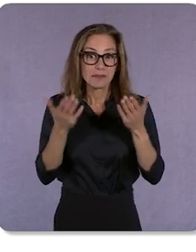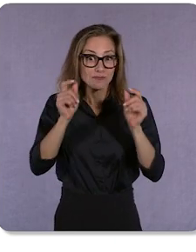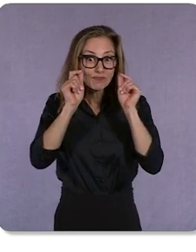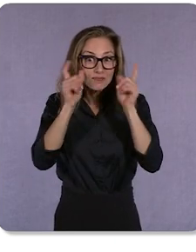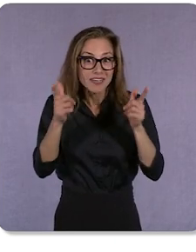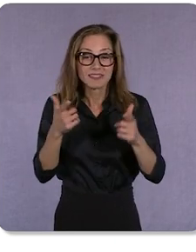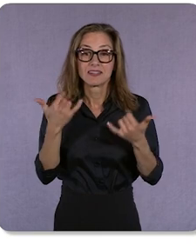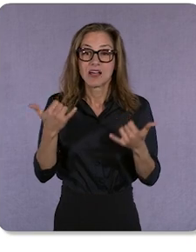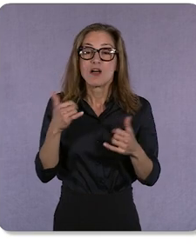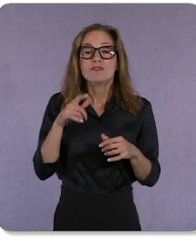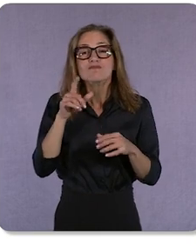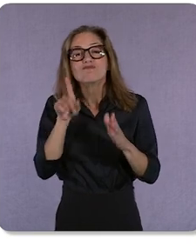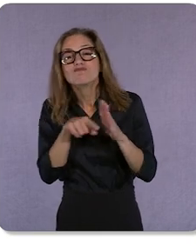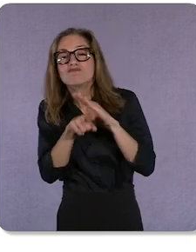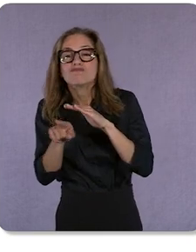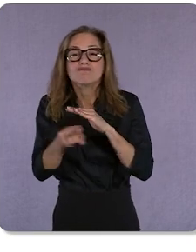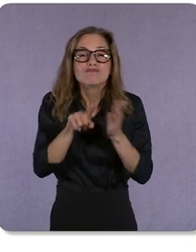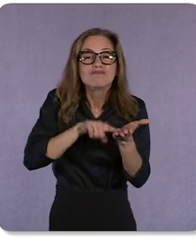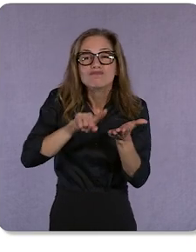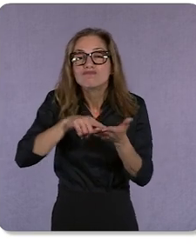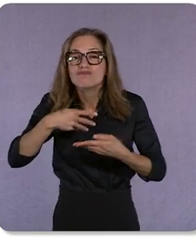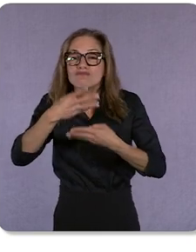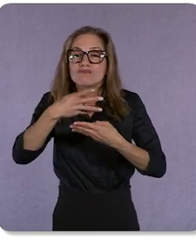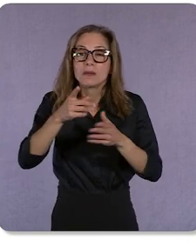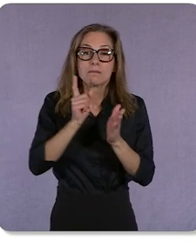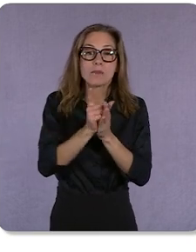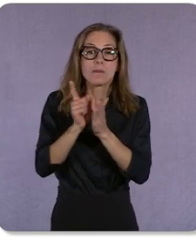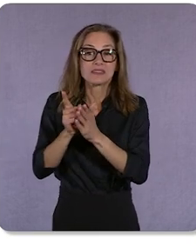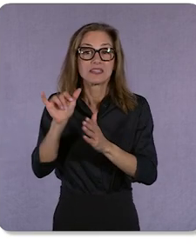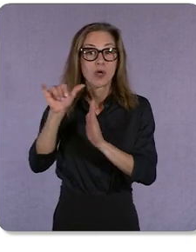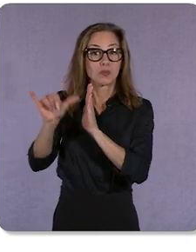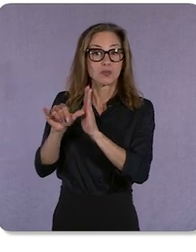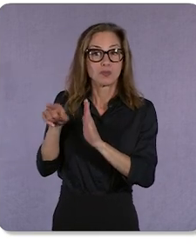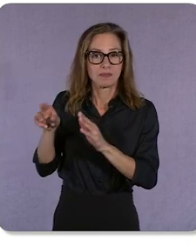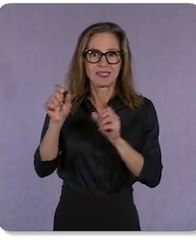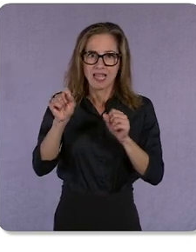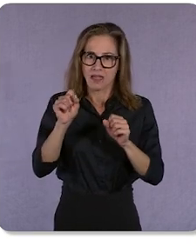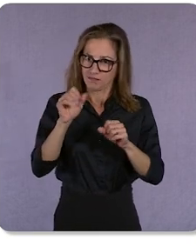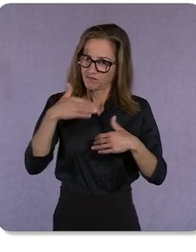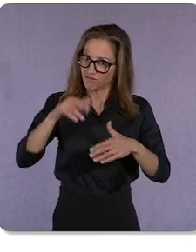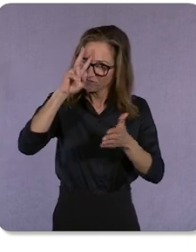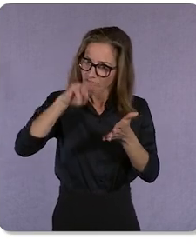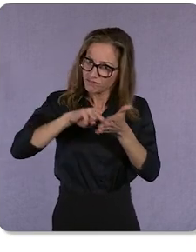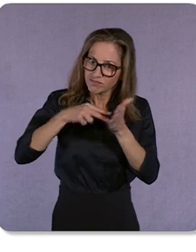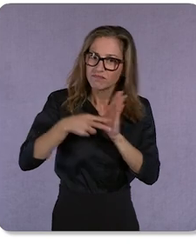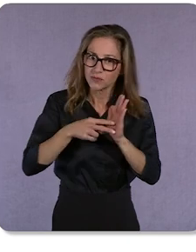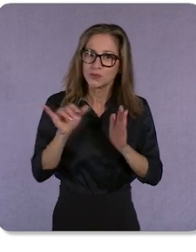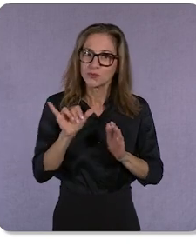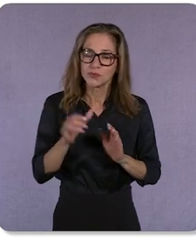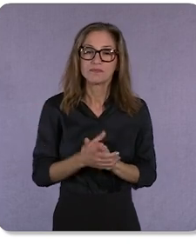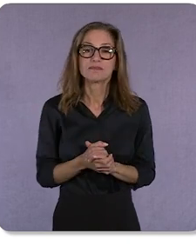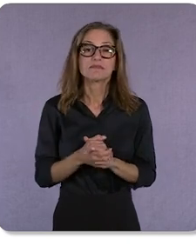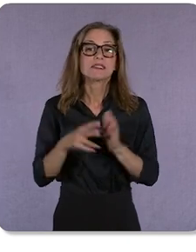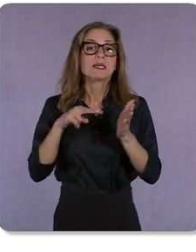moments can often turn into high-intent moments. Meaning as people are enjoying video content,